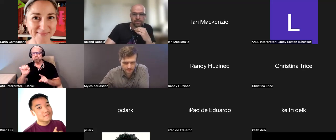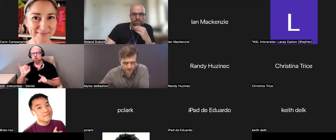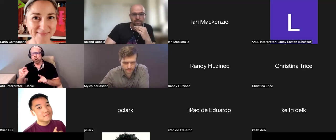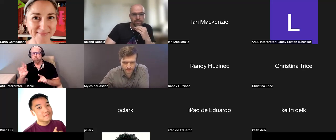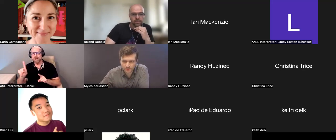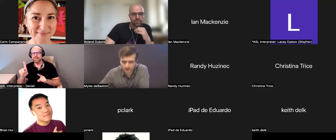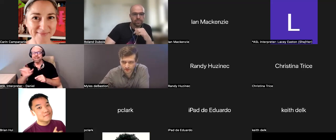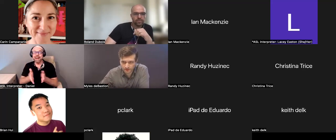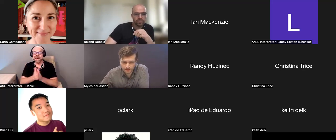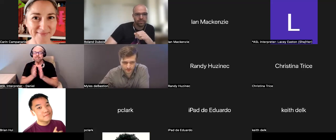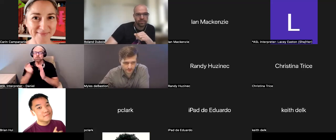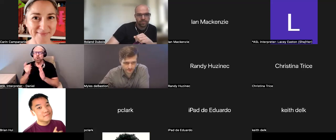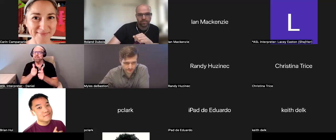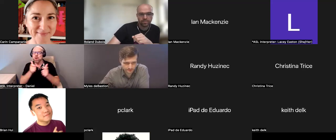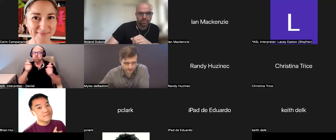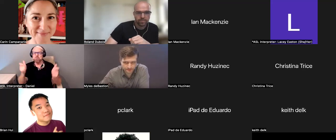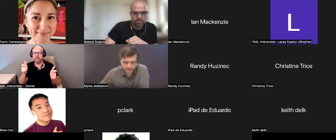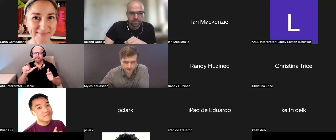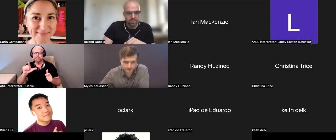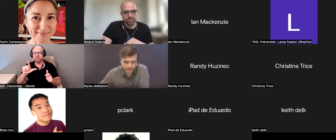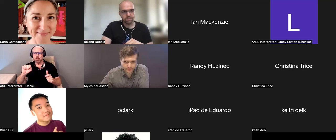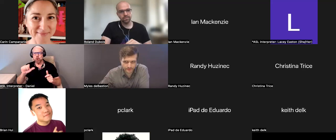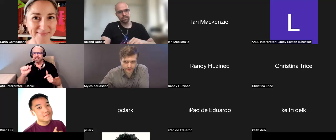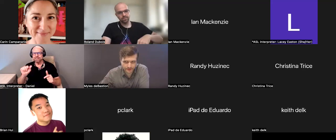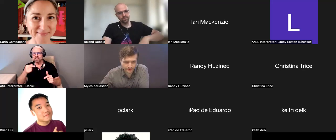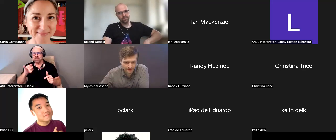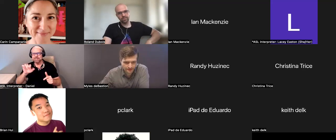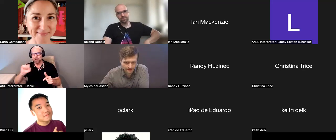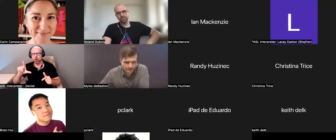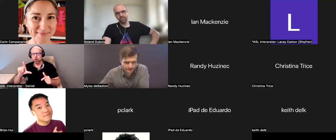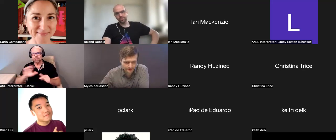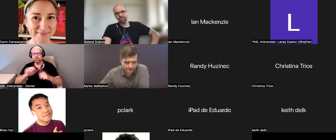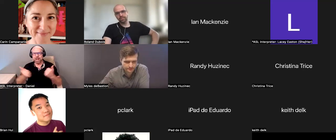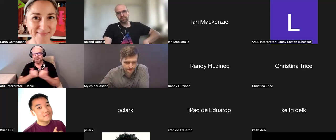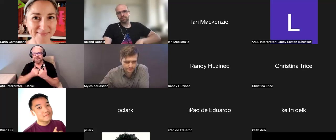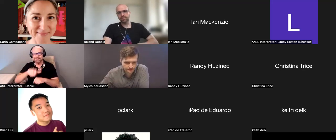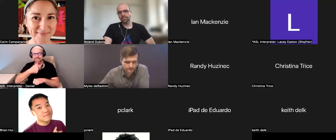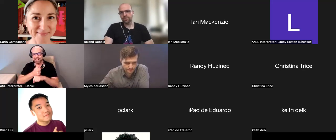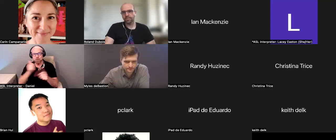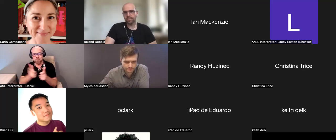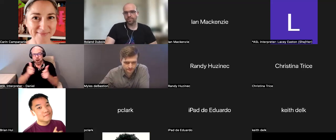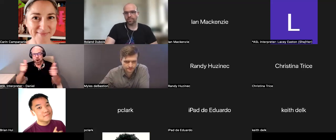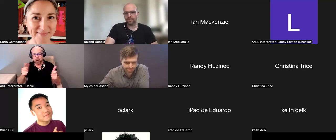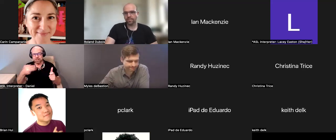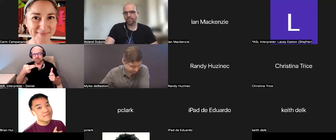biggest logistical challenges were, of setting up such a large Hackathon. I responded that my number